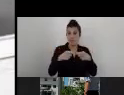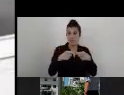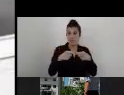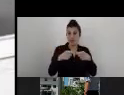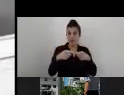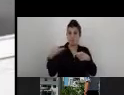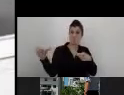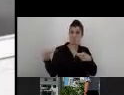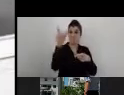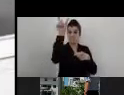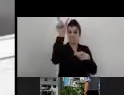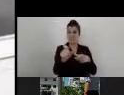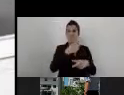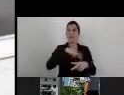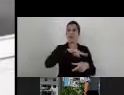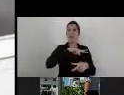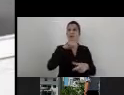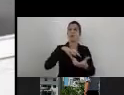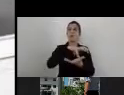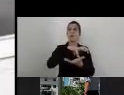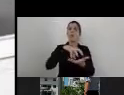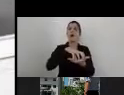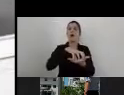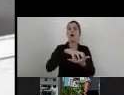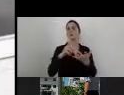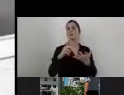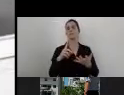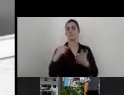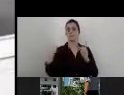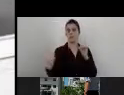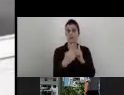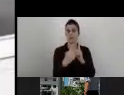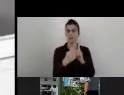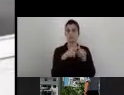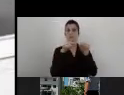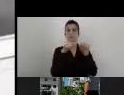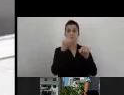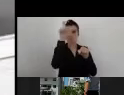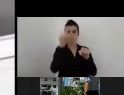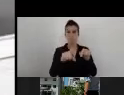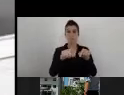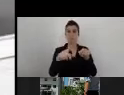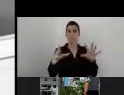the Accessibility Coordinator, that he will connect the dots, as we usually say.